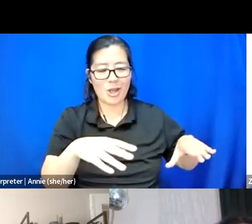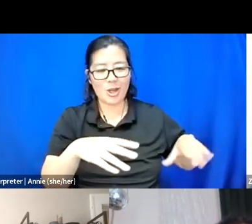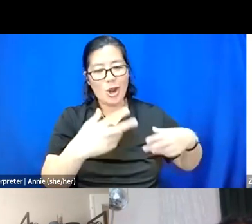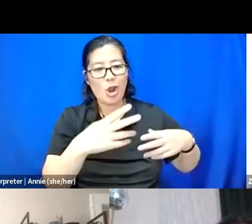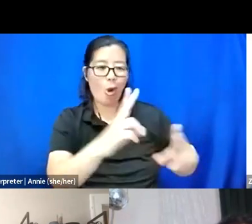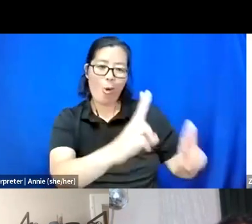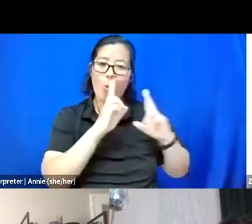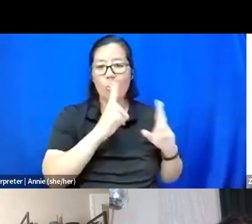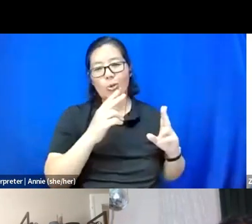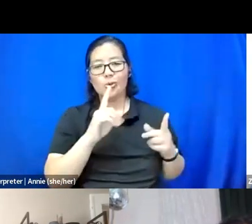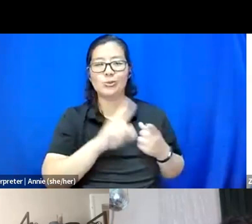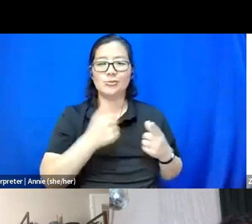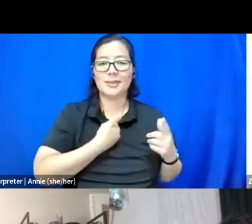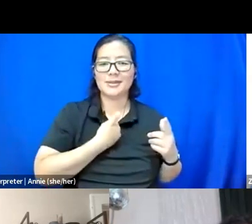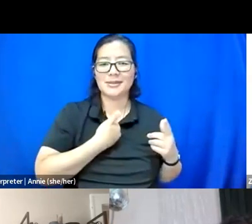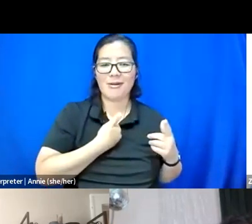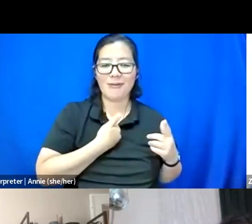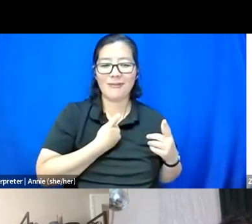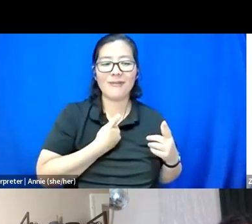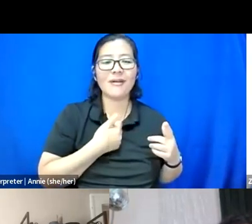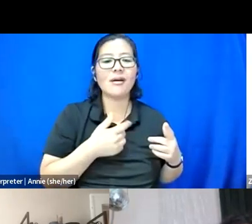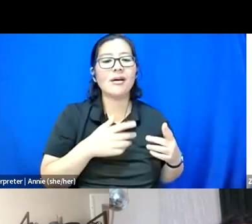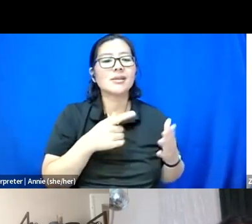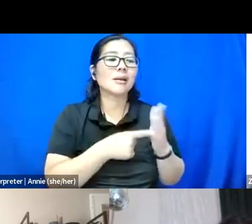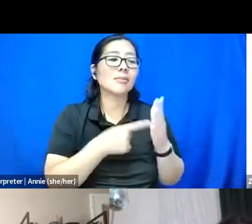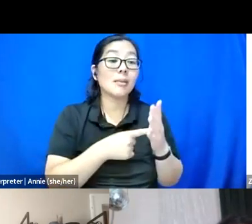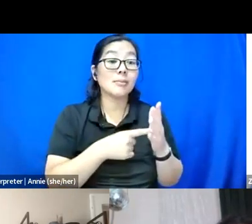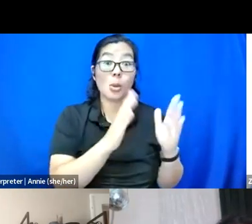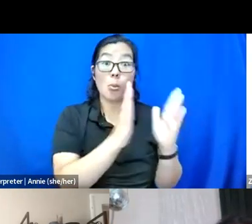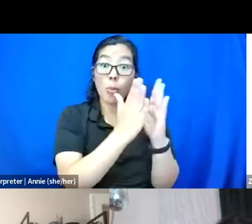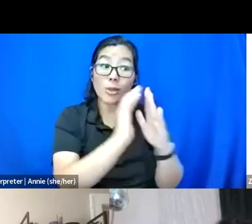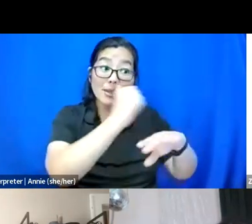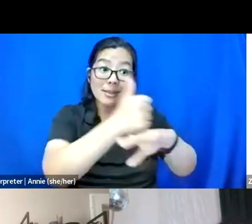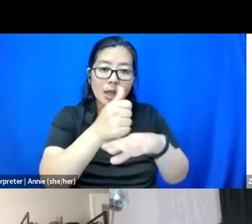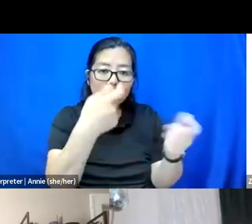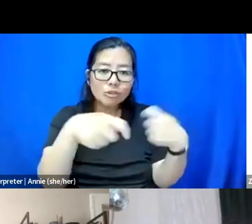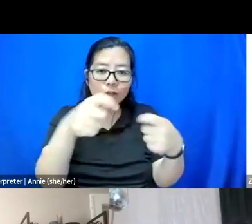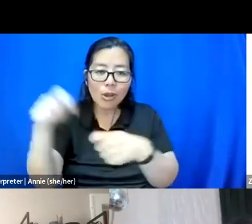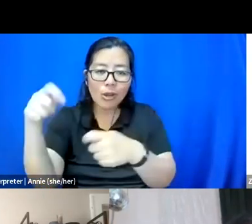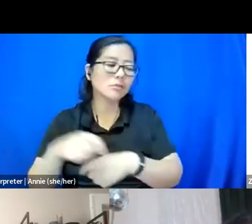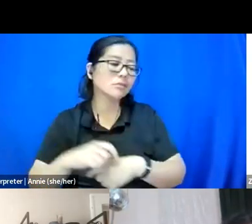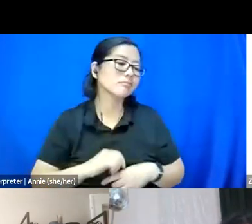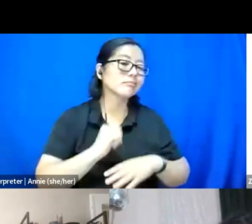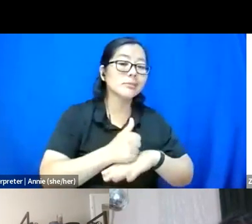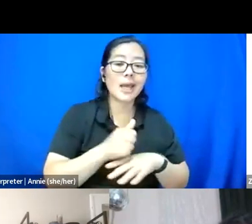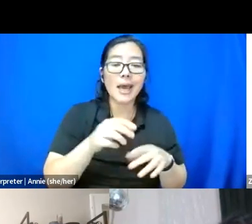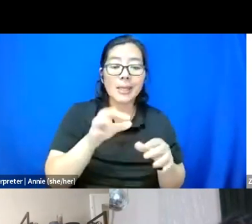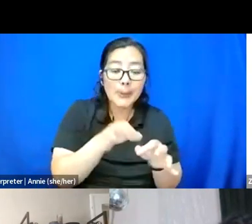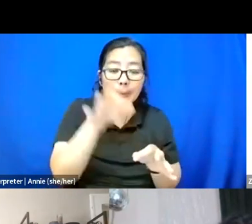And, you know, sometimes I'll change out what books are there, or I'll set the incense, or I'll, you know, bring in a different piece of fabric.